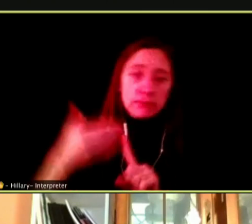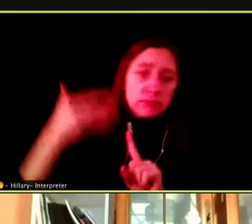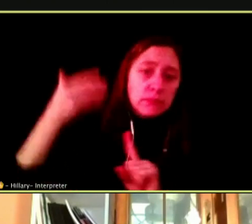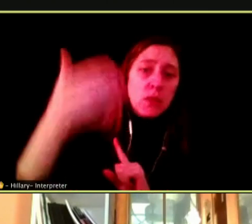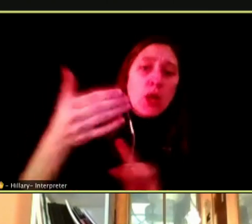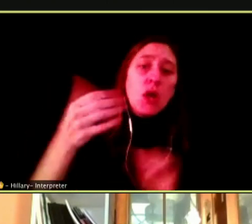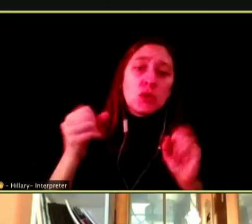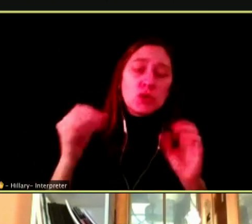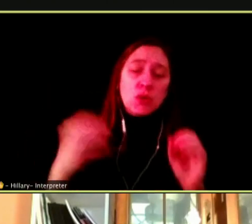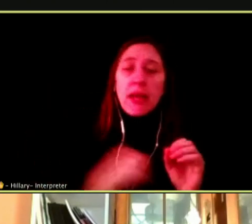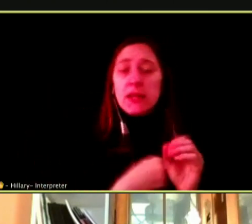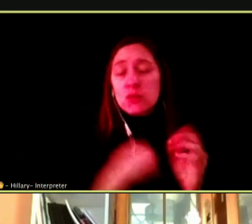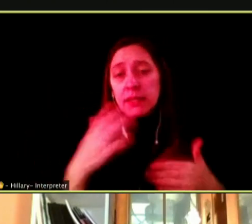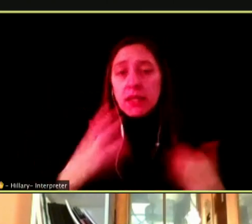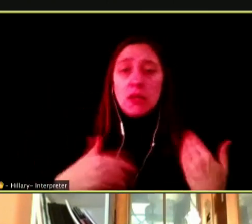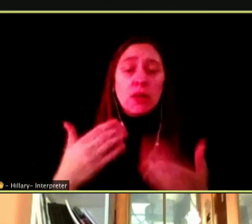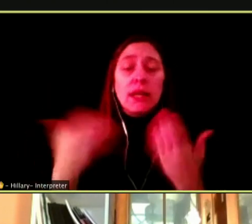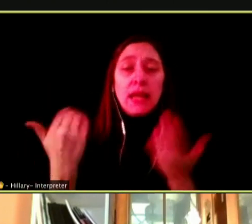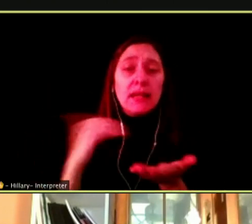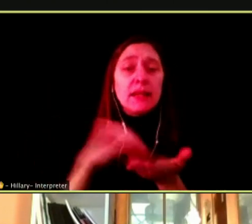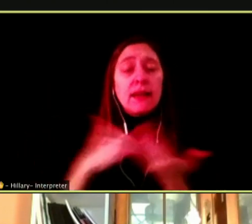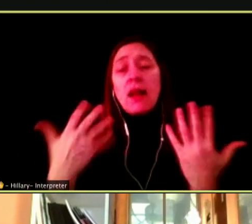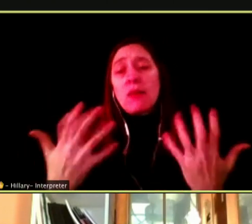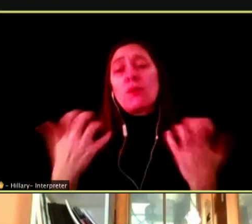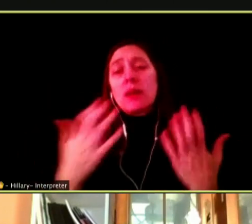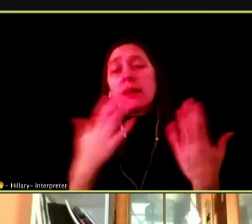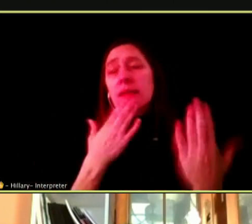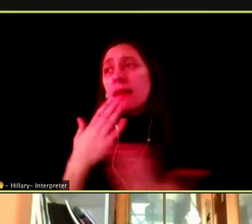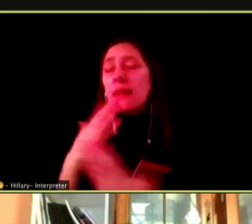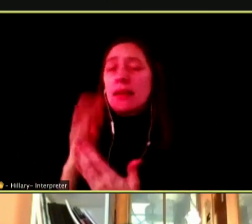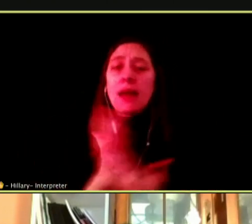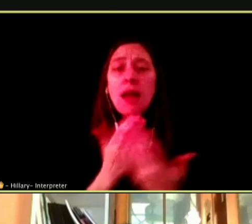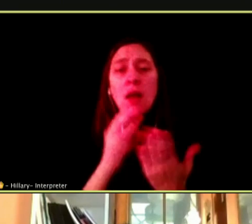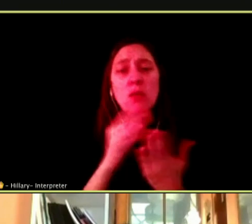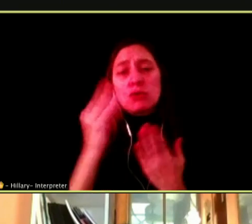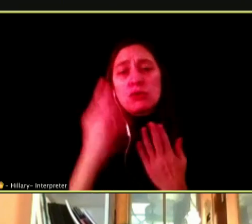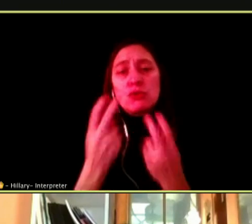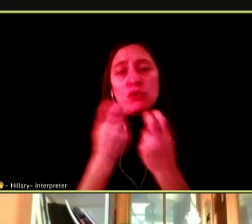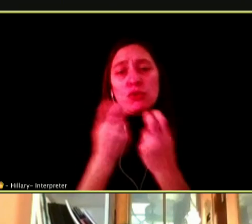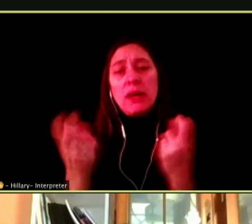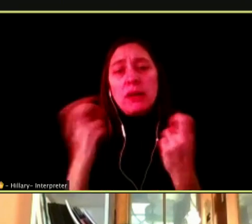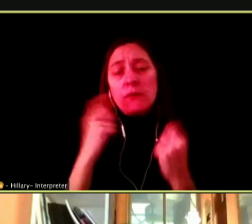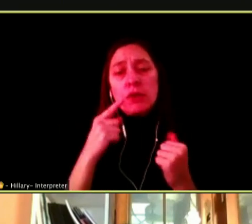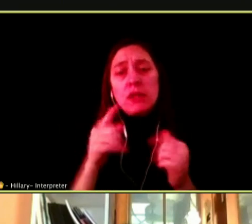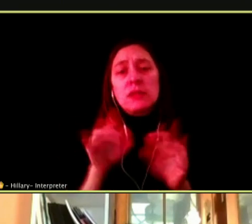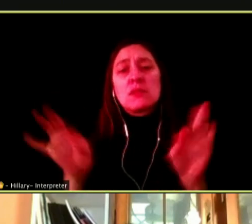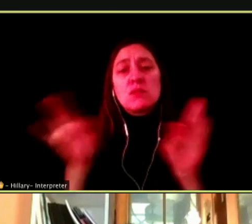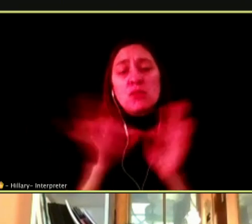I WANT TO THANK OUR STUDENT PANEL FOR THIS IMPORTANT DISCUSSION.